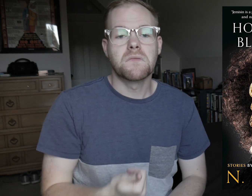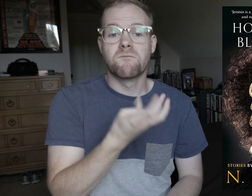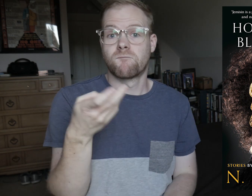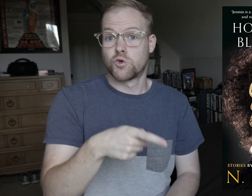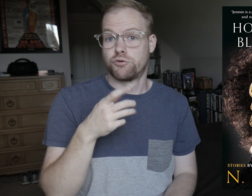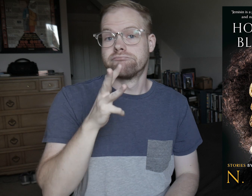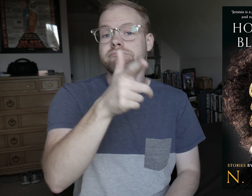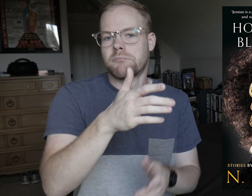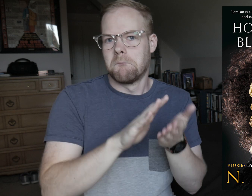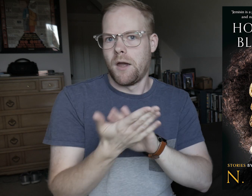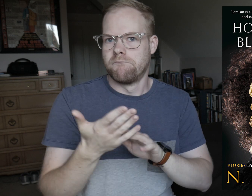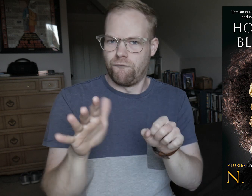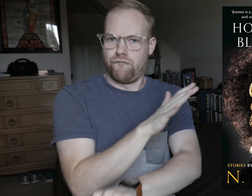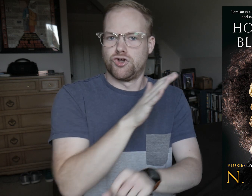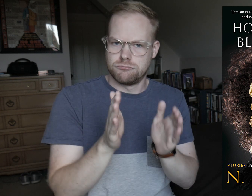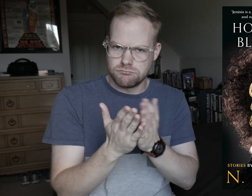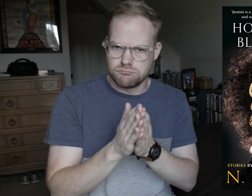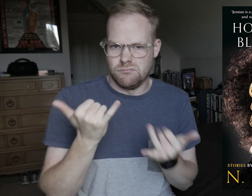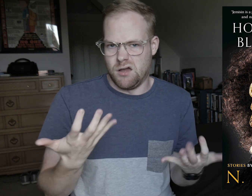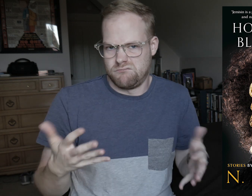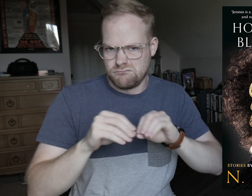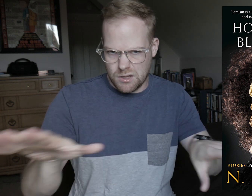A few of them went on to become full-length stories that are currently out.